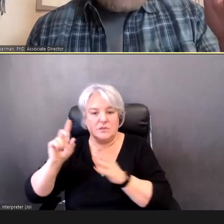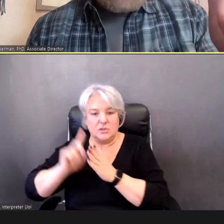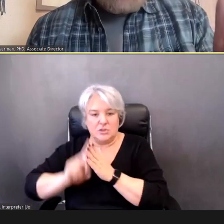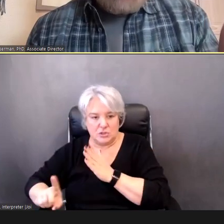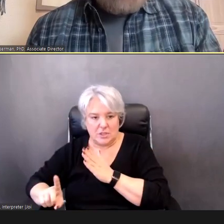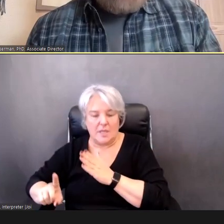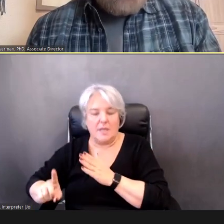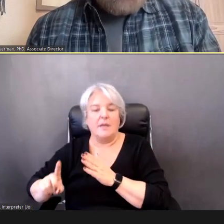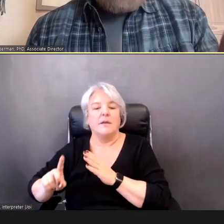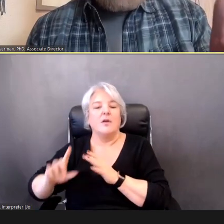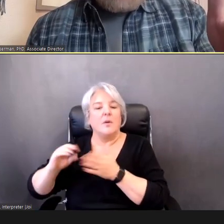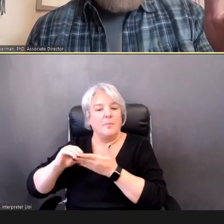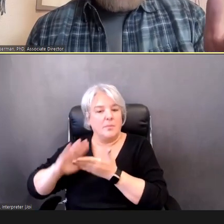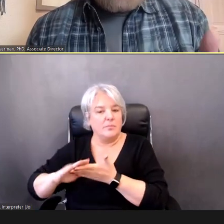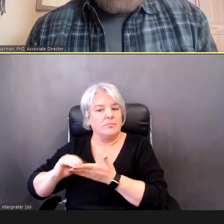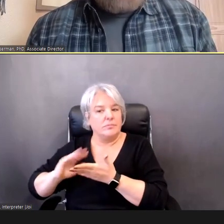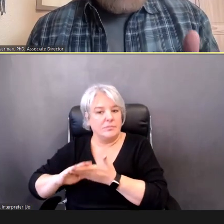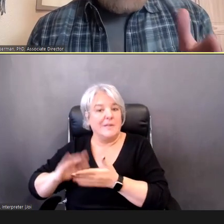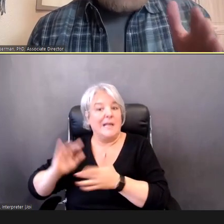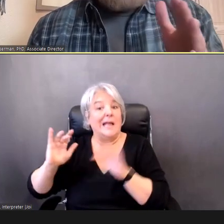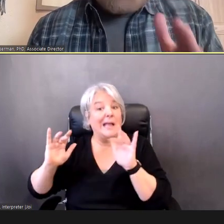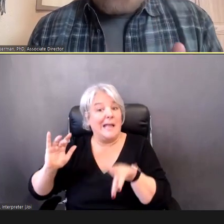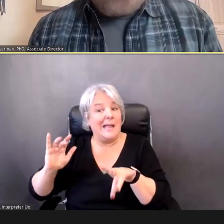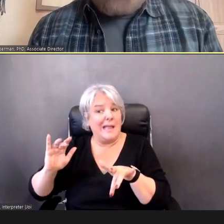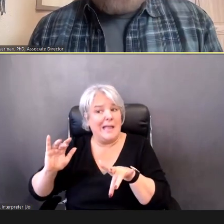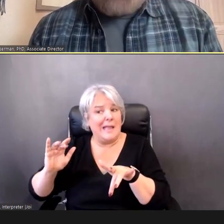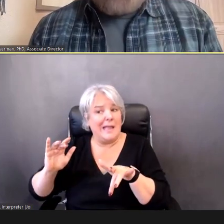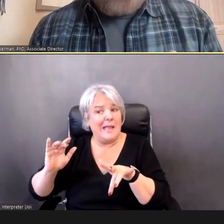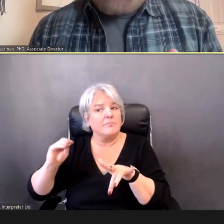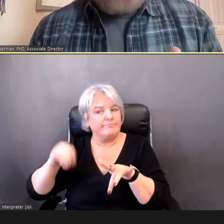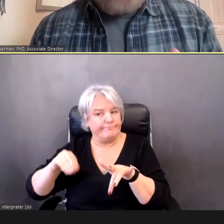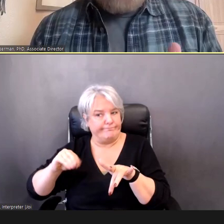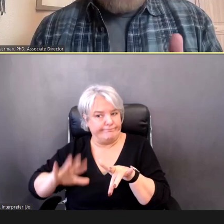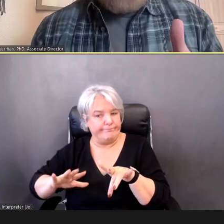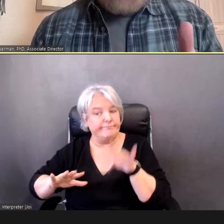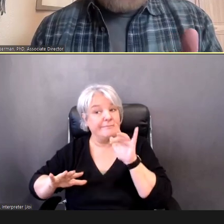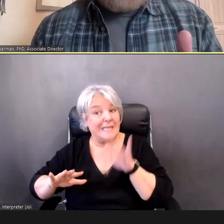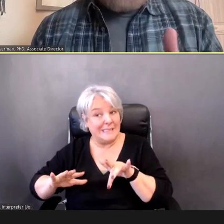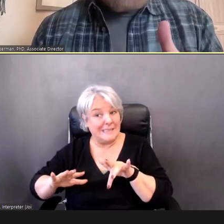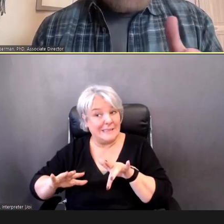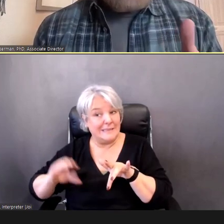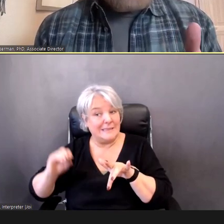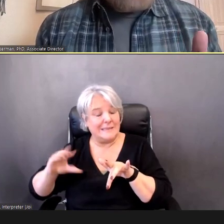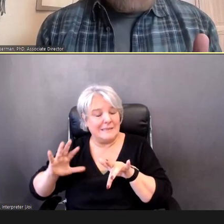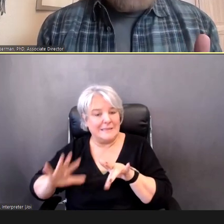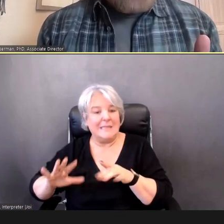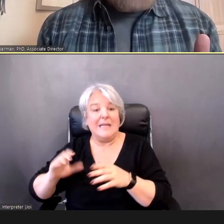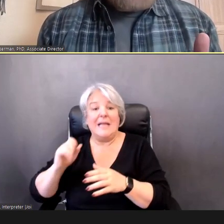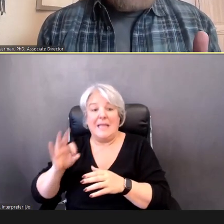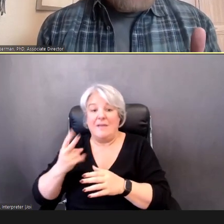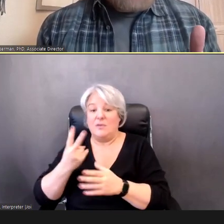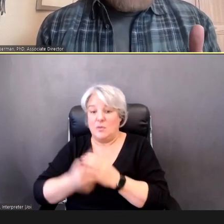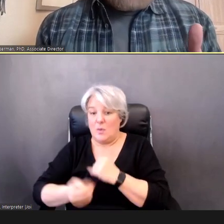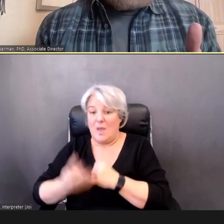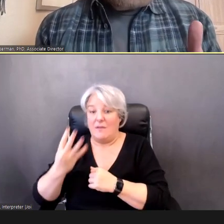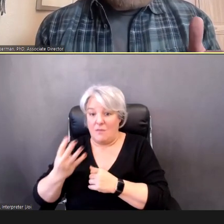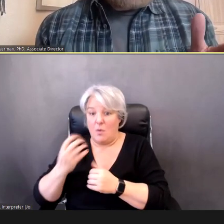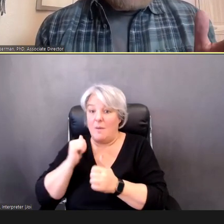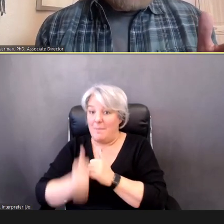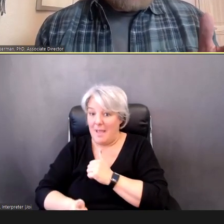if both ears meet the criteria for passing, then the Child's screening process is considered complete.